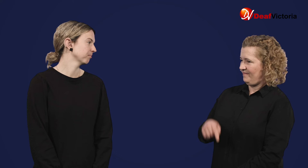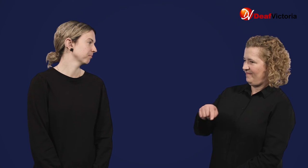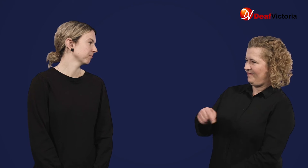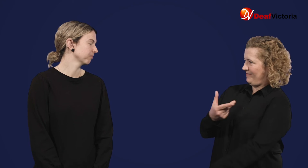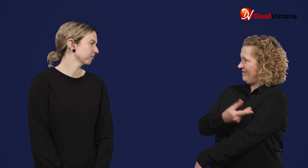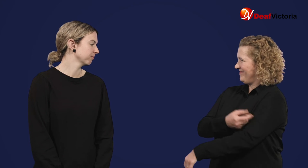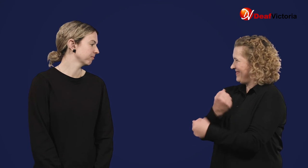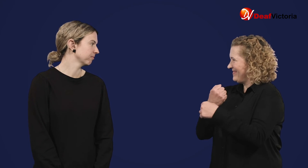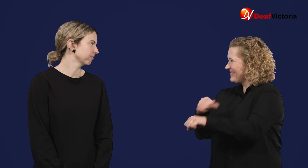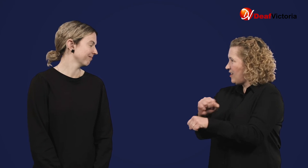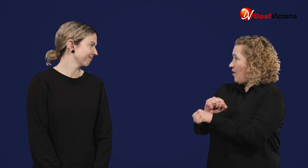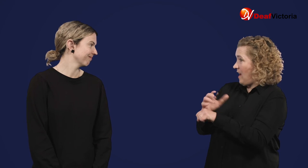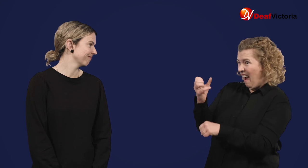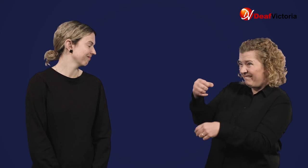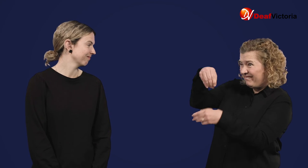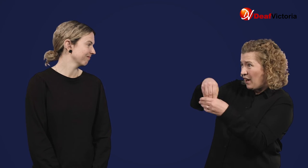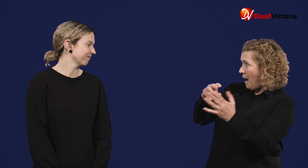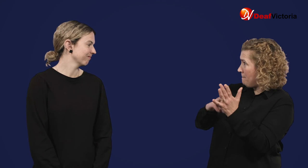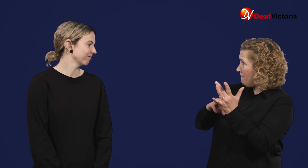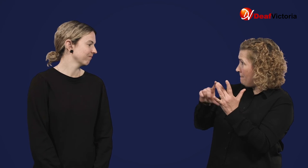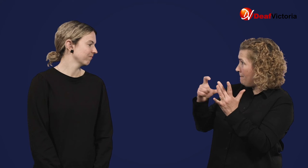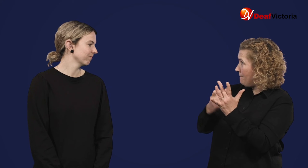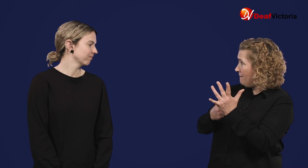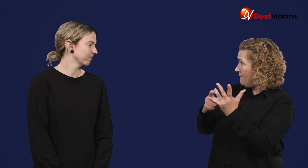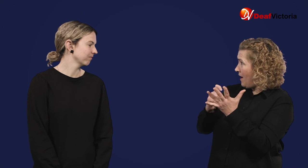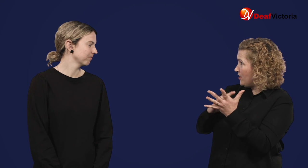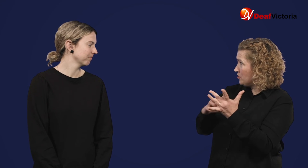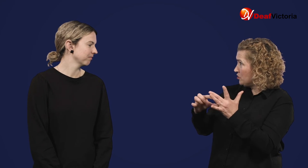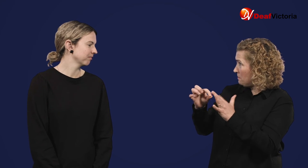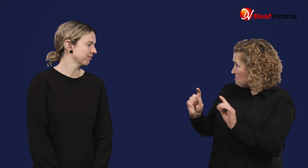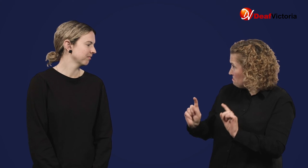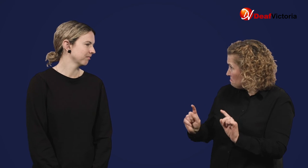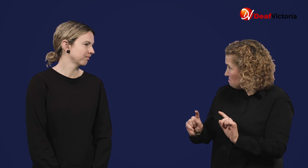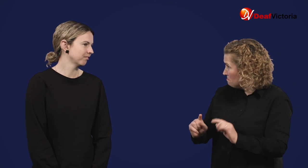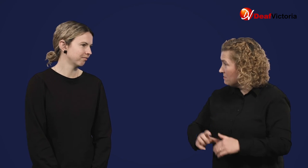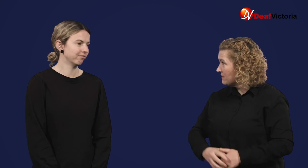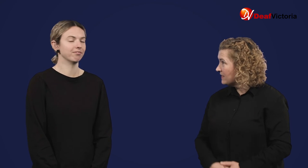Does the COVID-19 vaccine contain microchips?